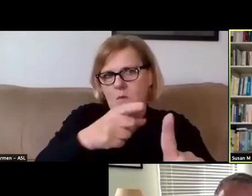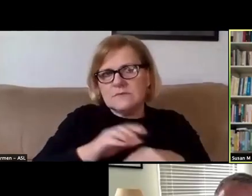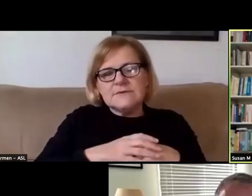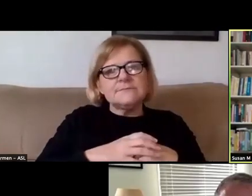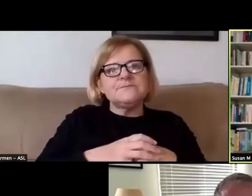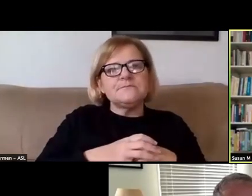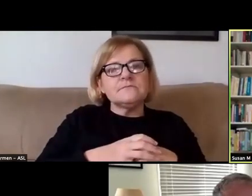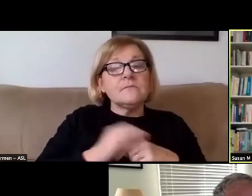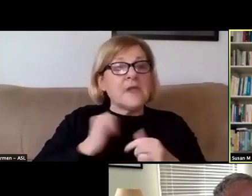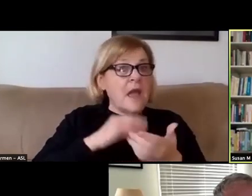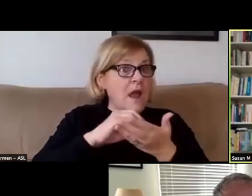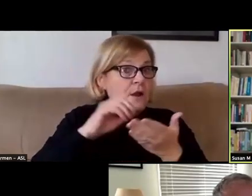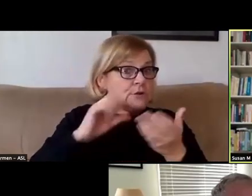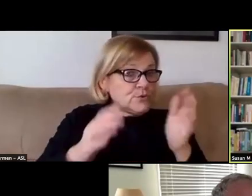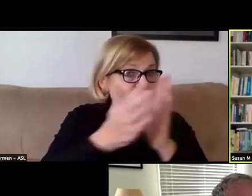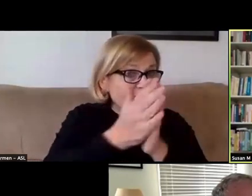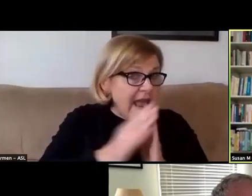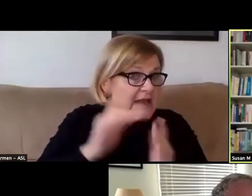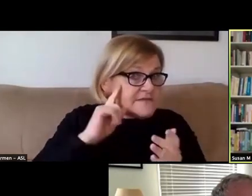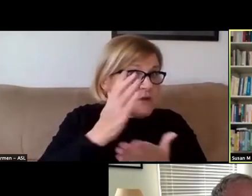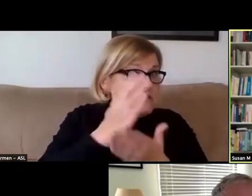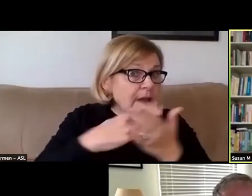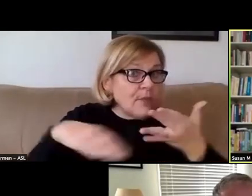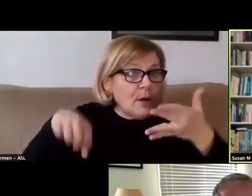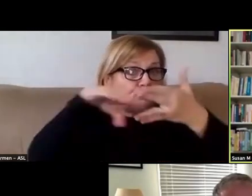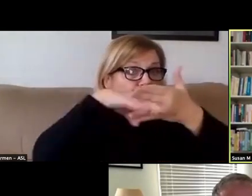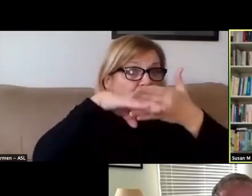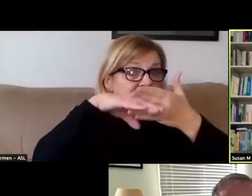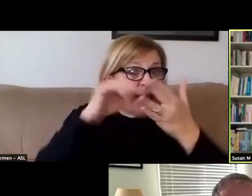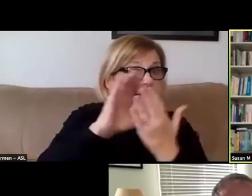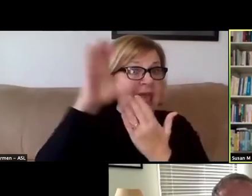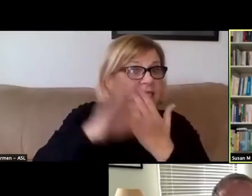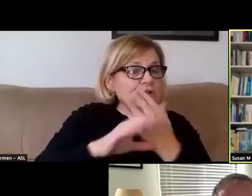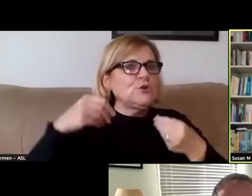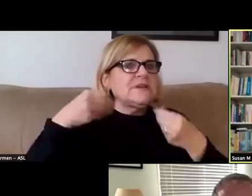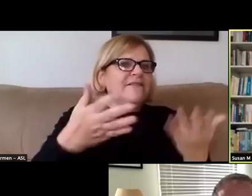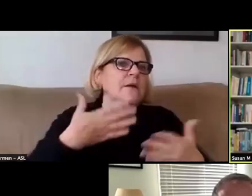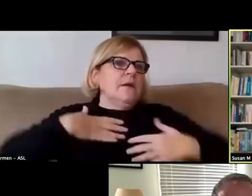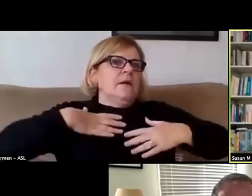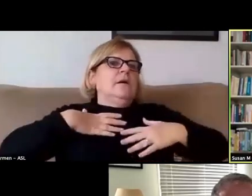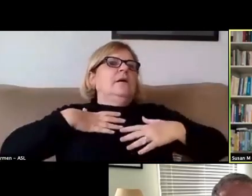Our students have asked for some breaks in the calendar to give them a bit of breathing room.